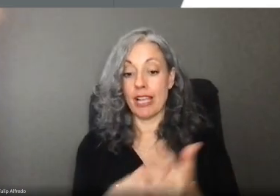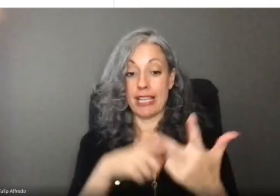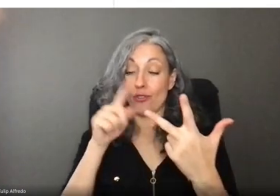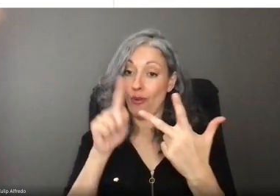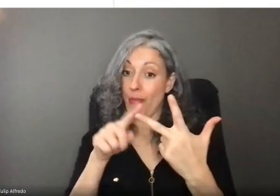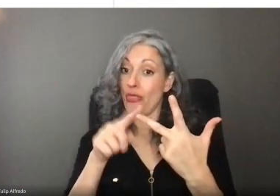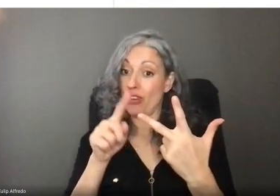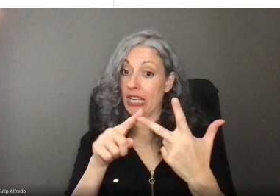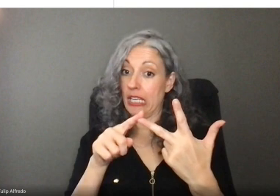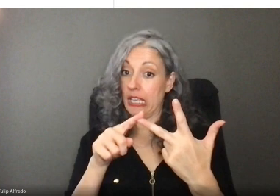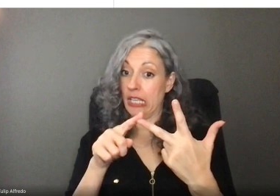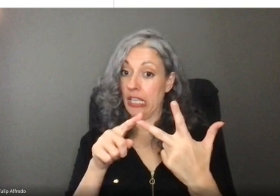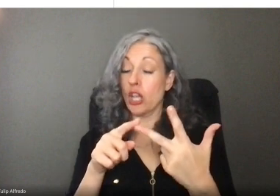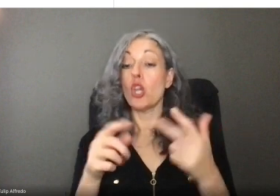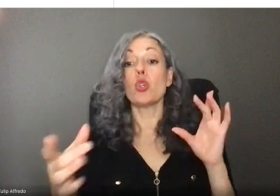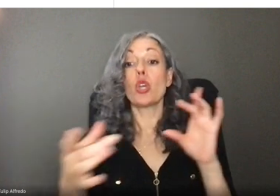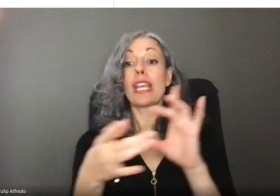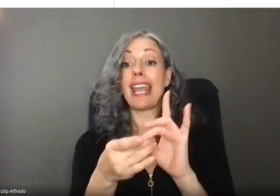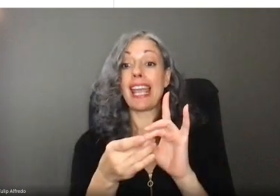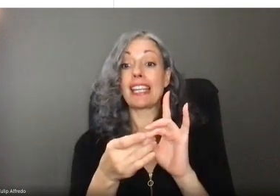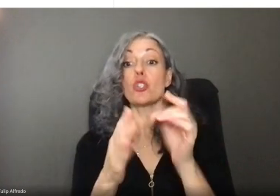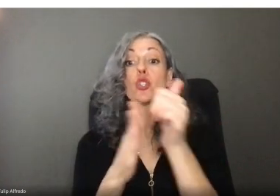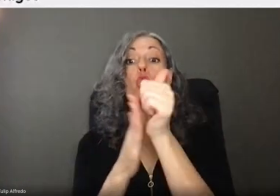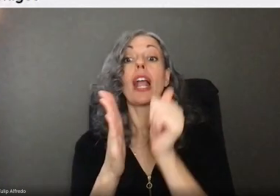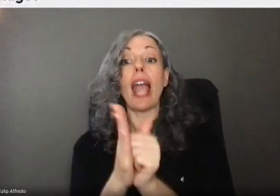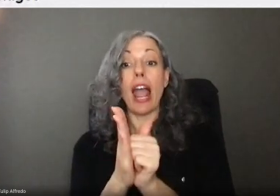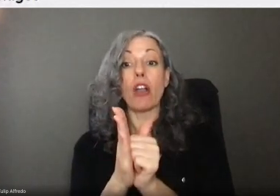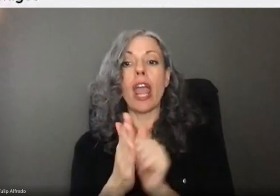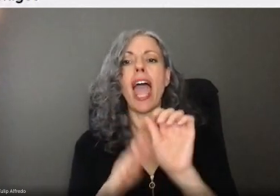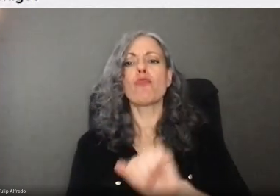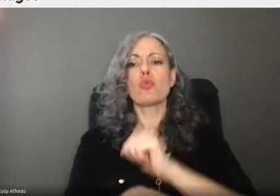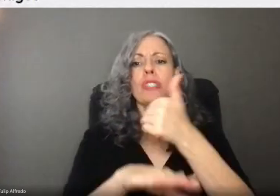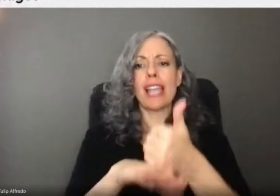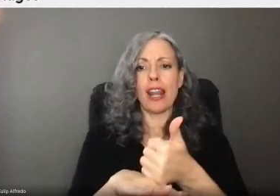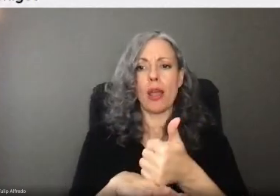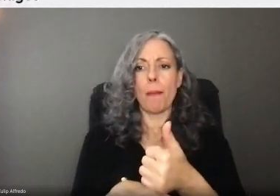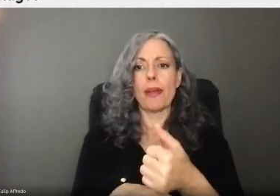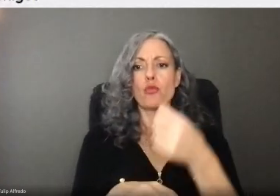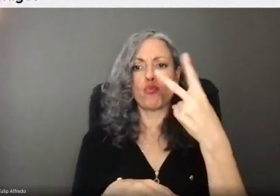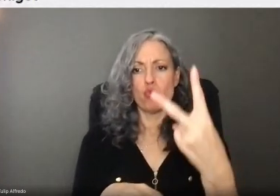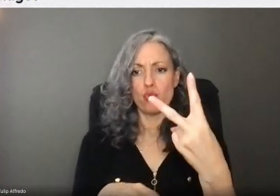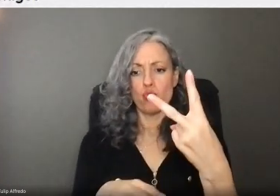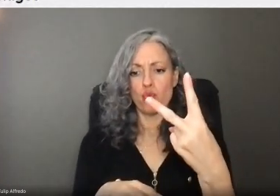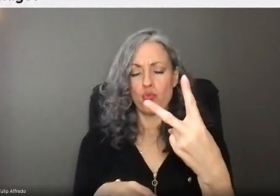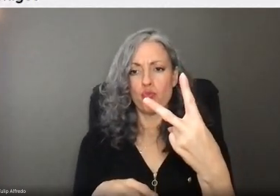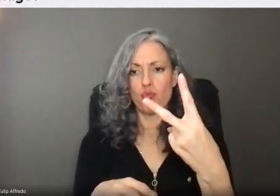Step three: When you sign back into your Frances Online account, you have to set up a two step verification process.